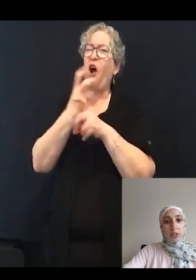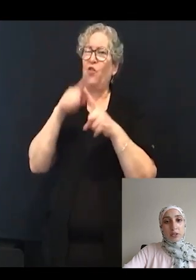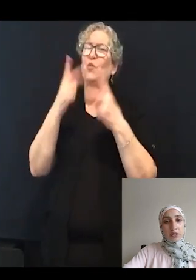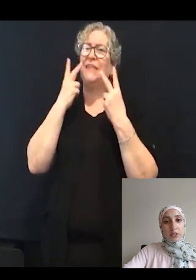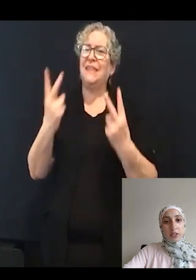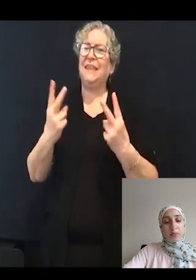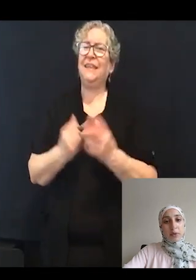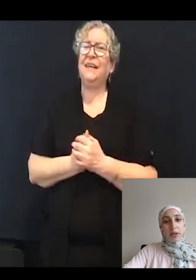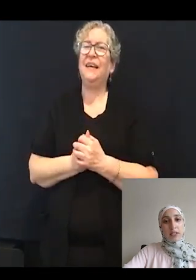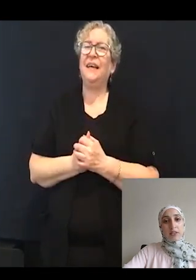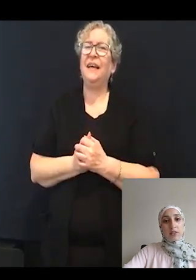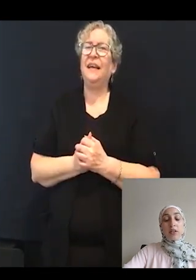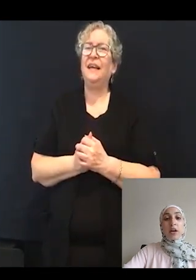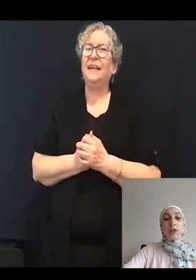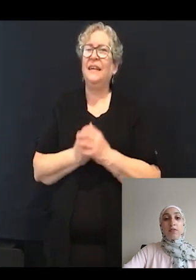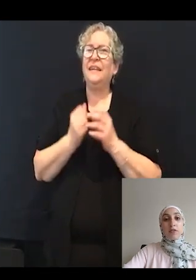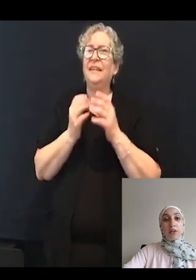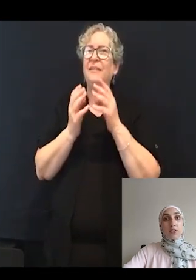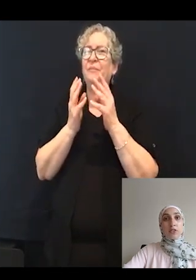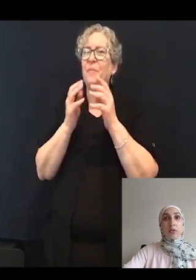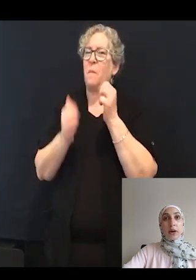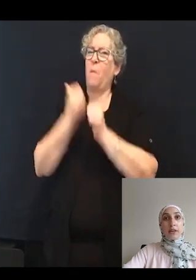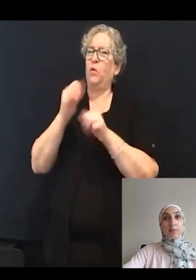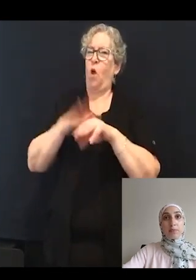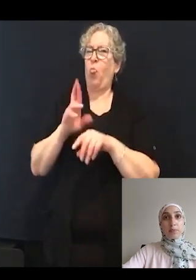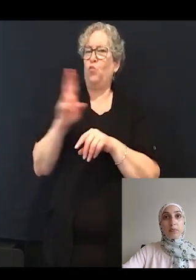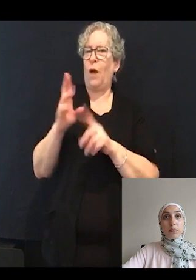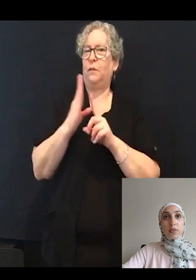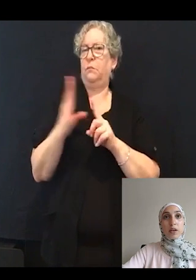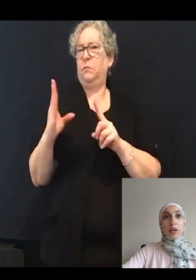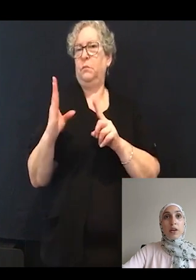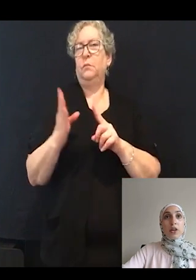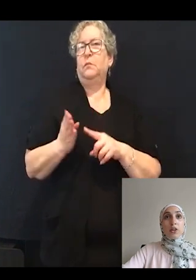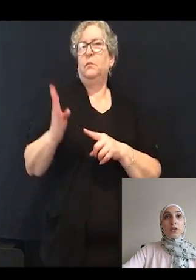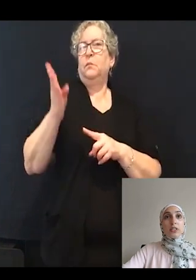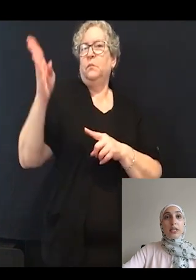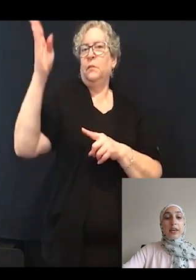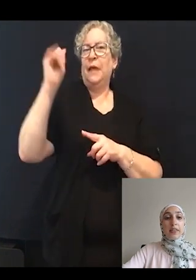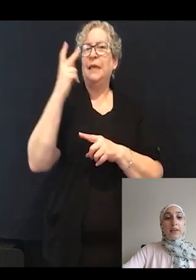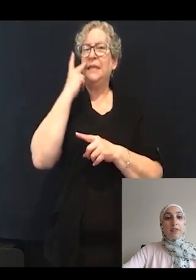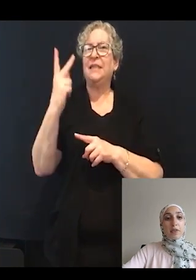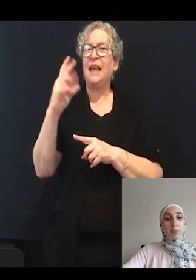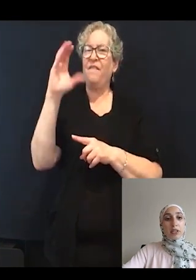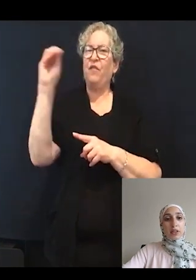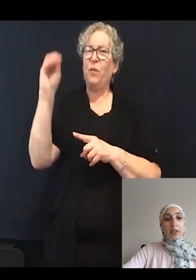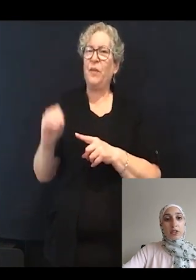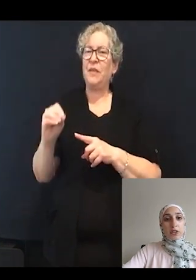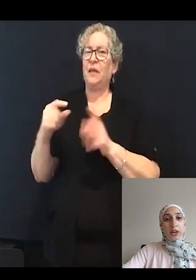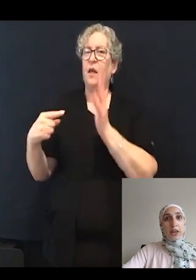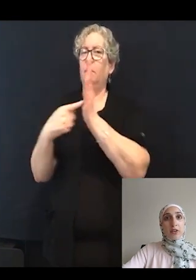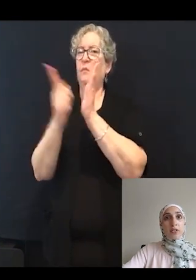but it's the line farthest to the right. You can see again that 50% of the turning angles